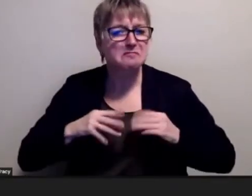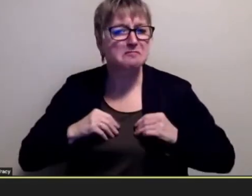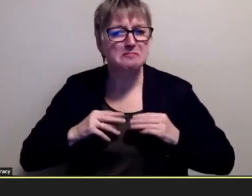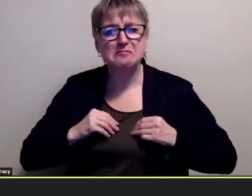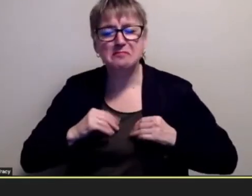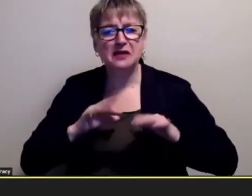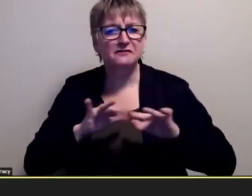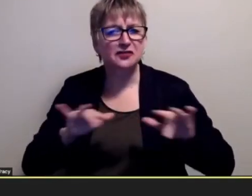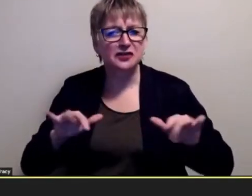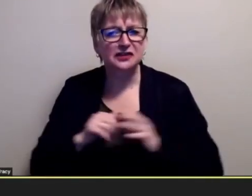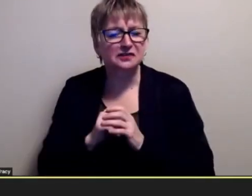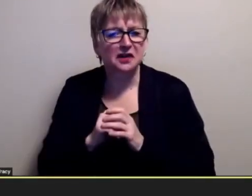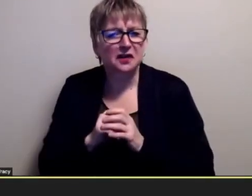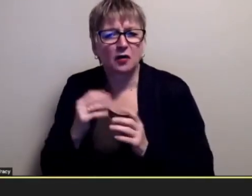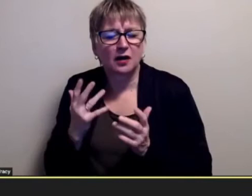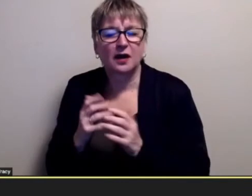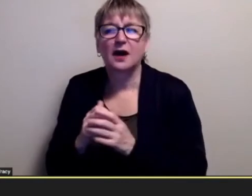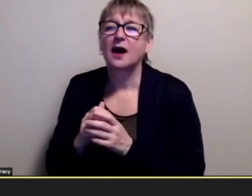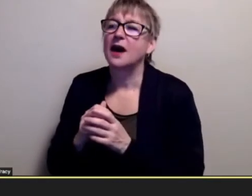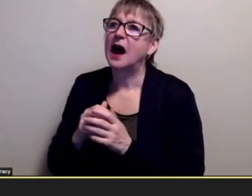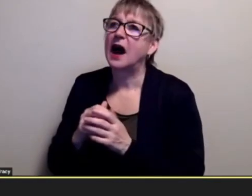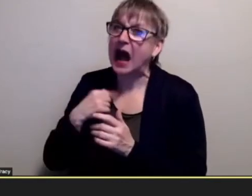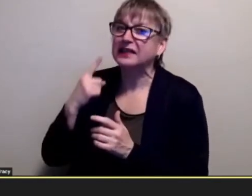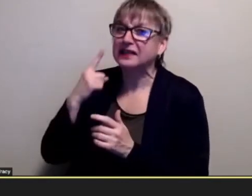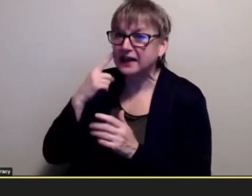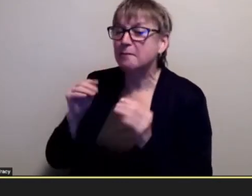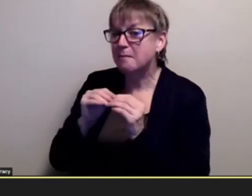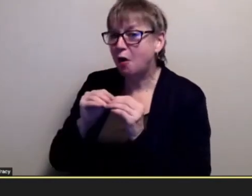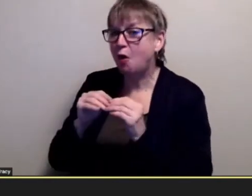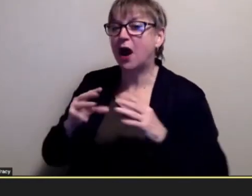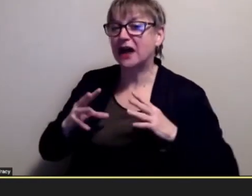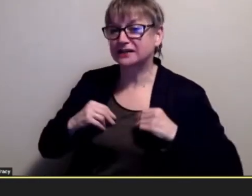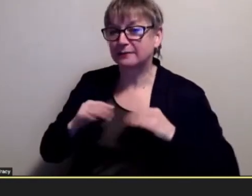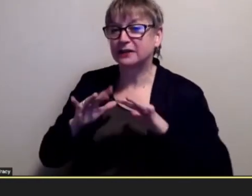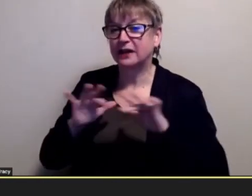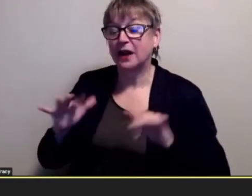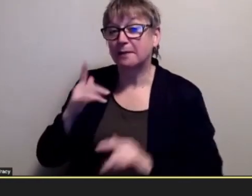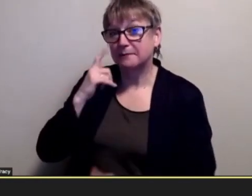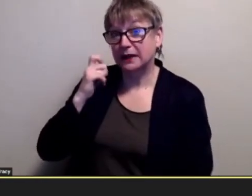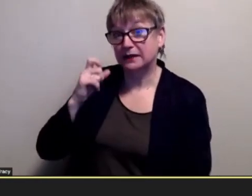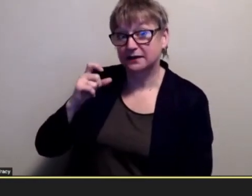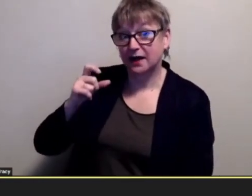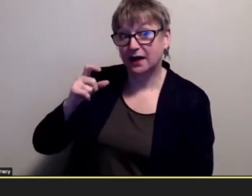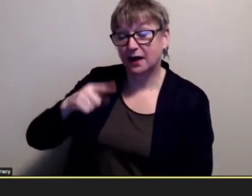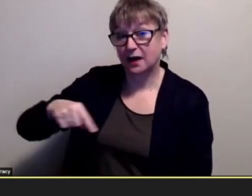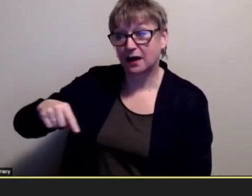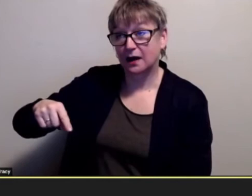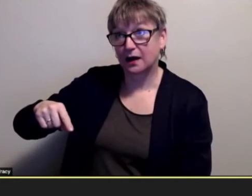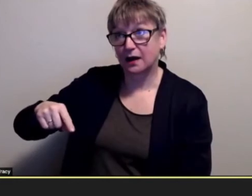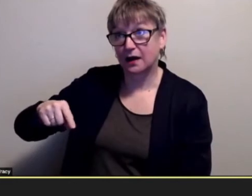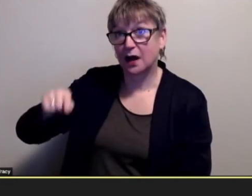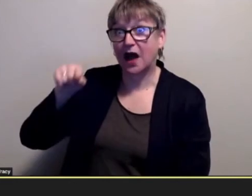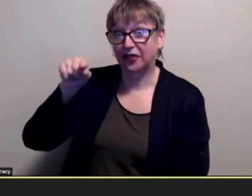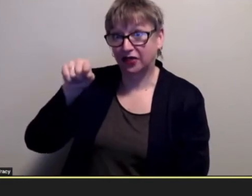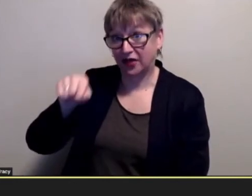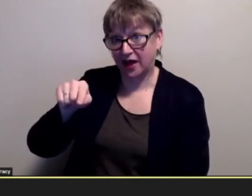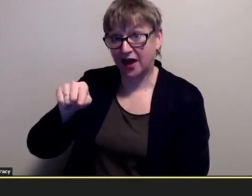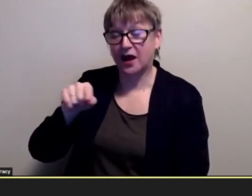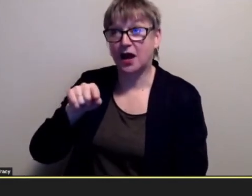i think maybe acceptance and diversity because they had you know at at the school i went to in